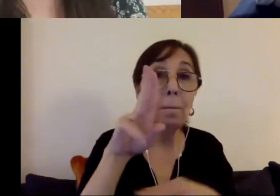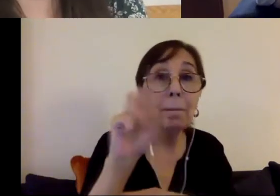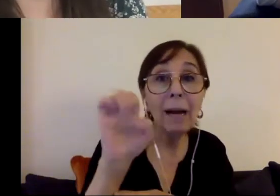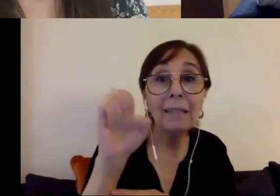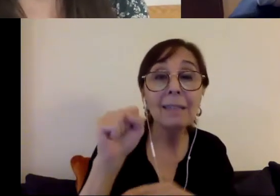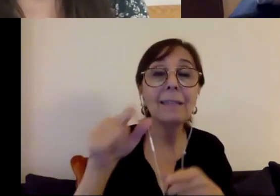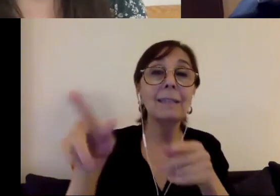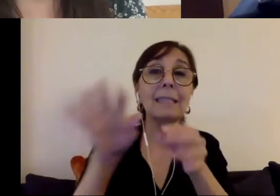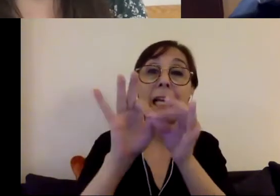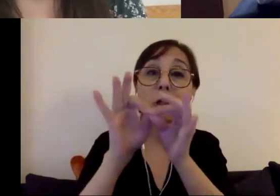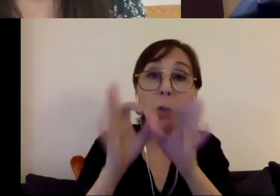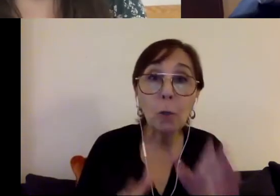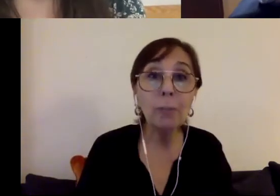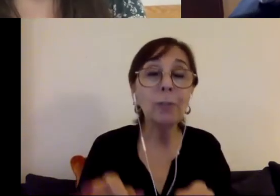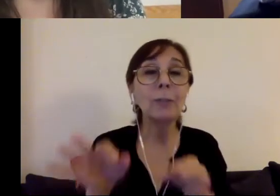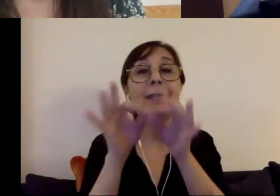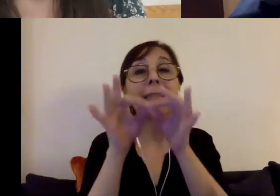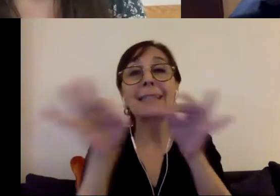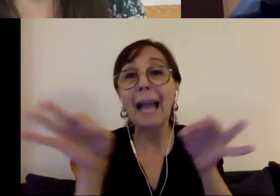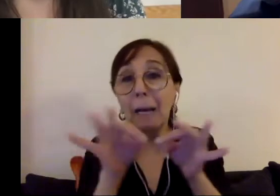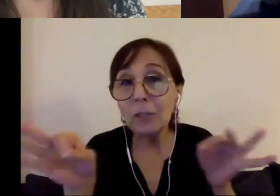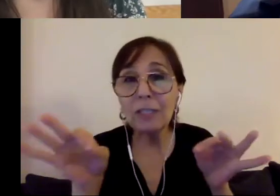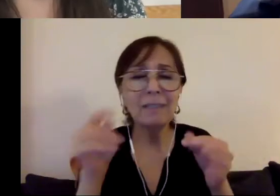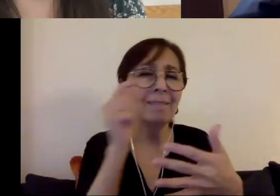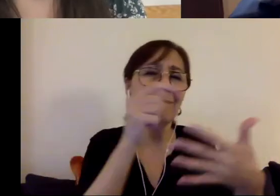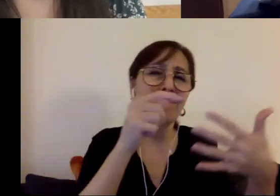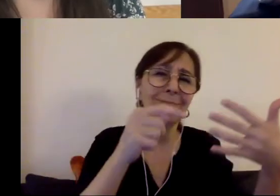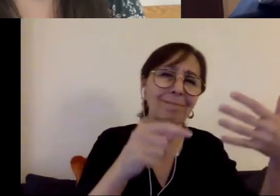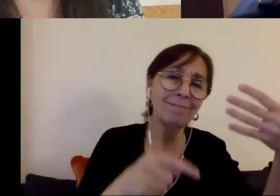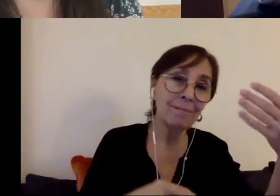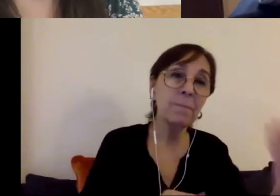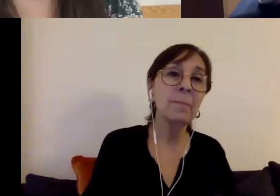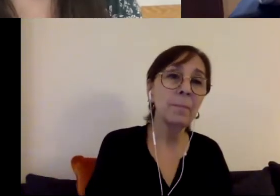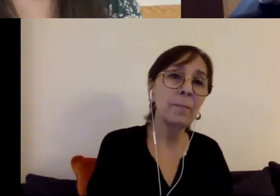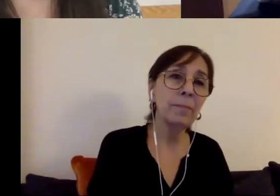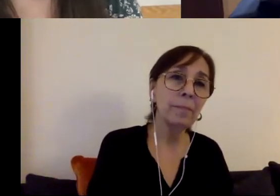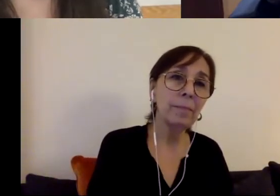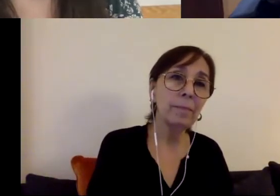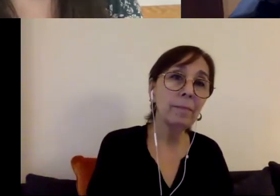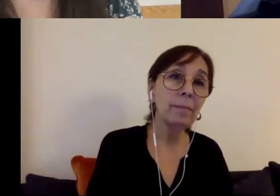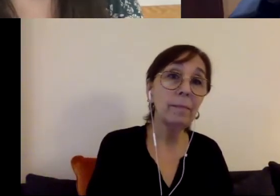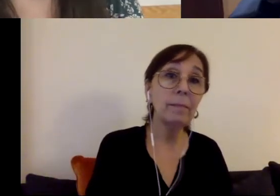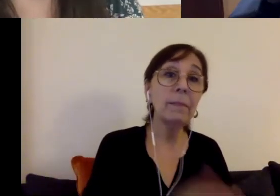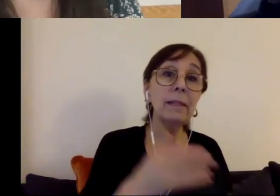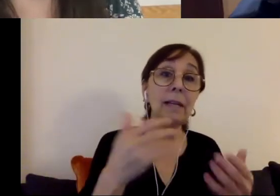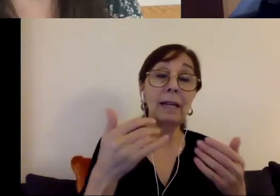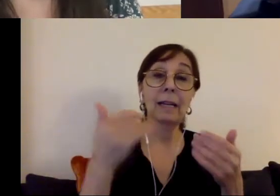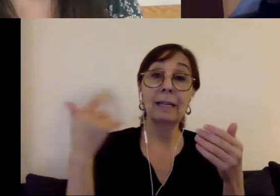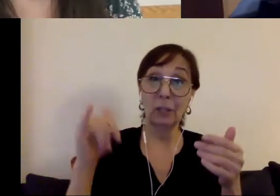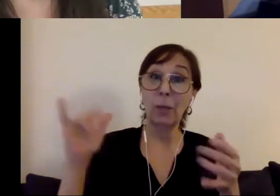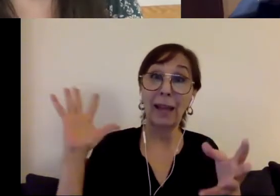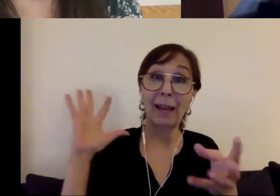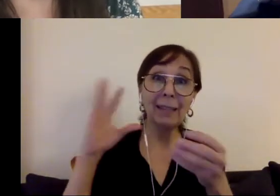captioning. Things of that nature.Move it forward to today, I think we've